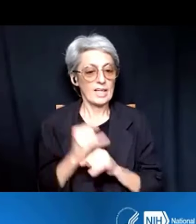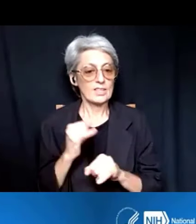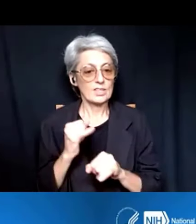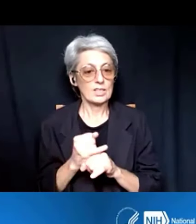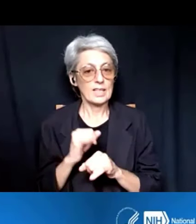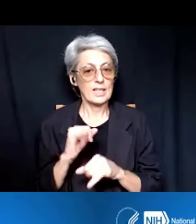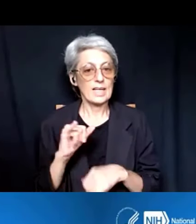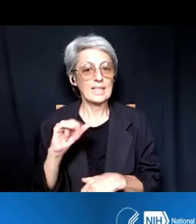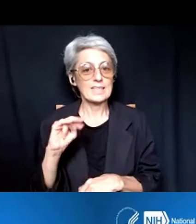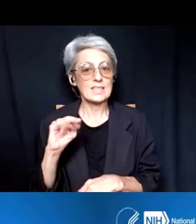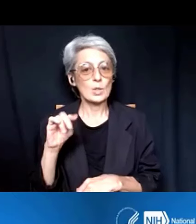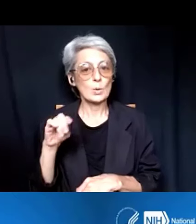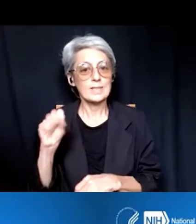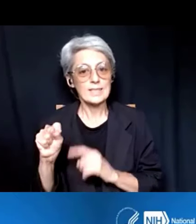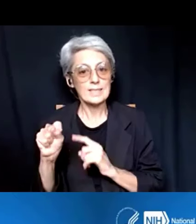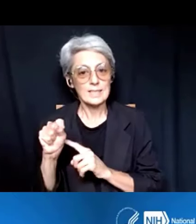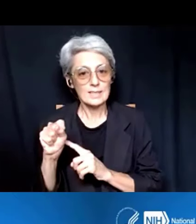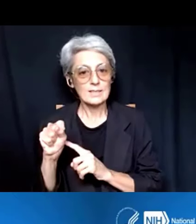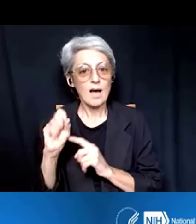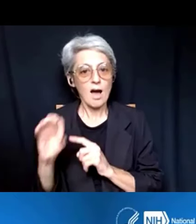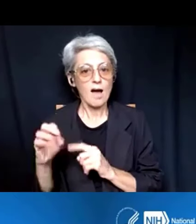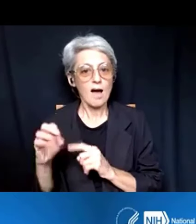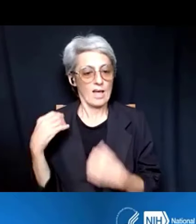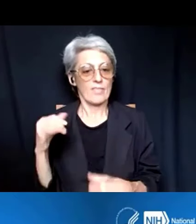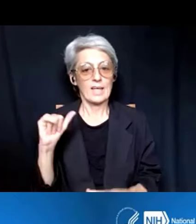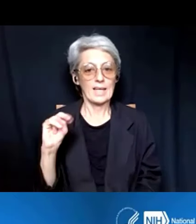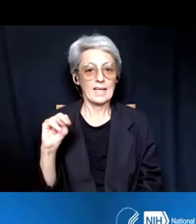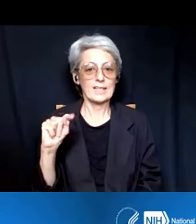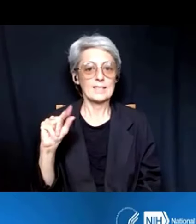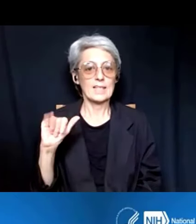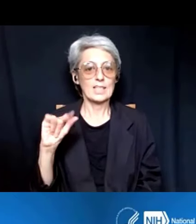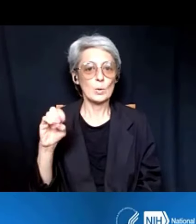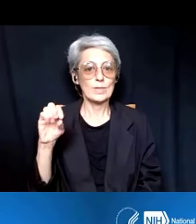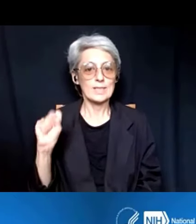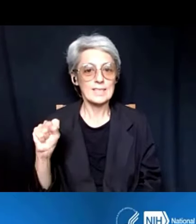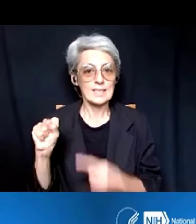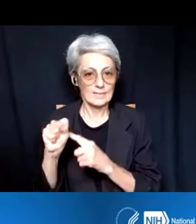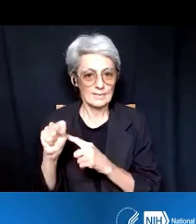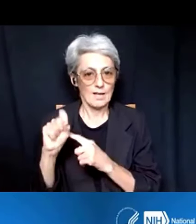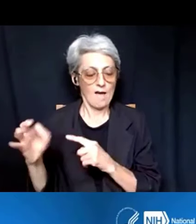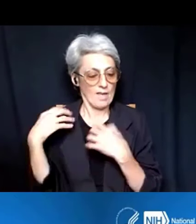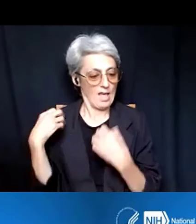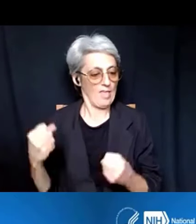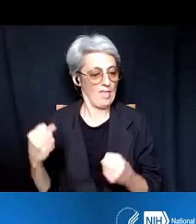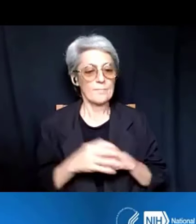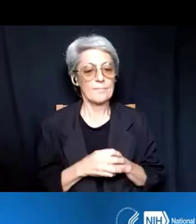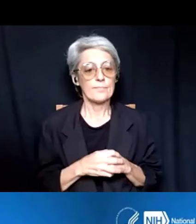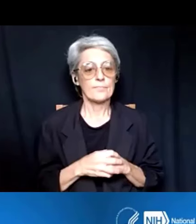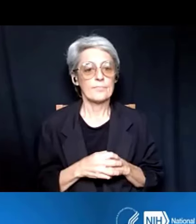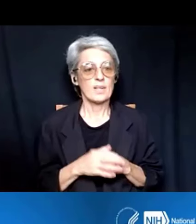emphasis with the S on Institutes. So, we're speaking about sort of centralized guidelines that we're going to have,